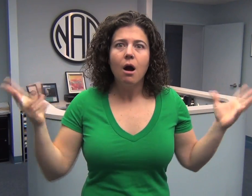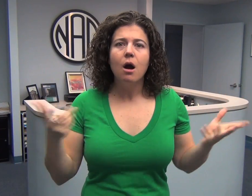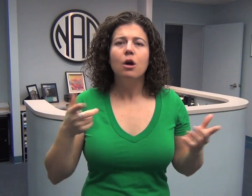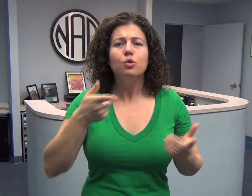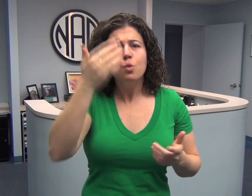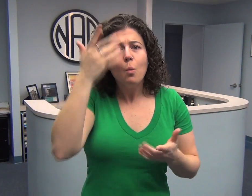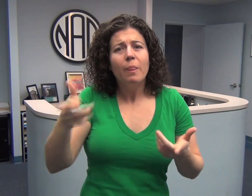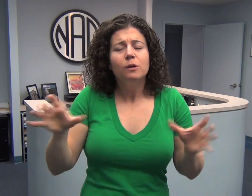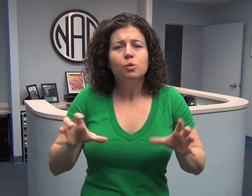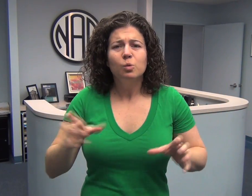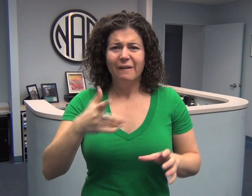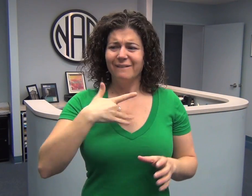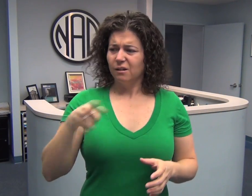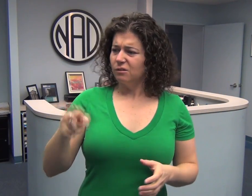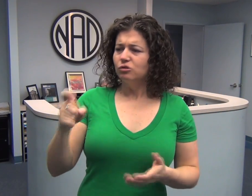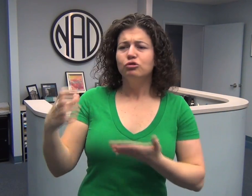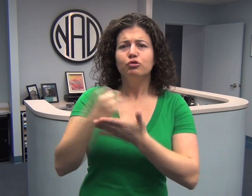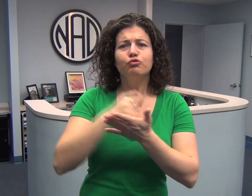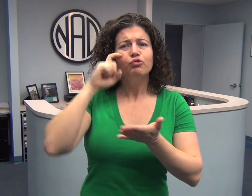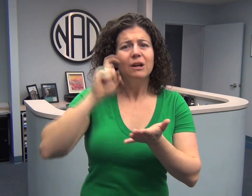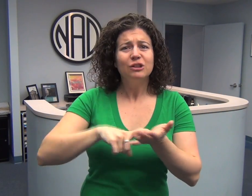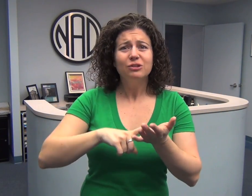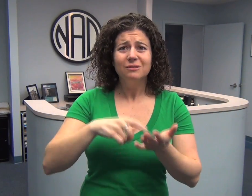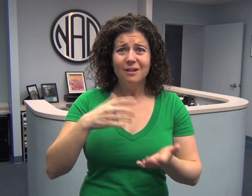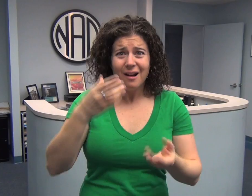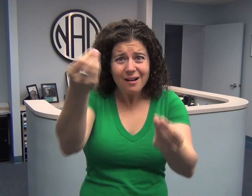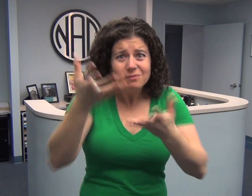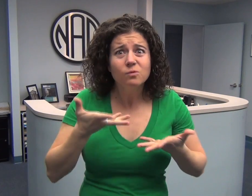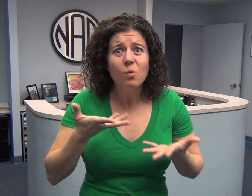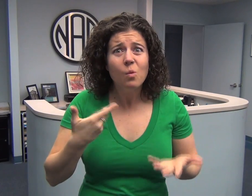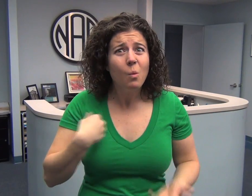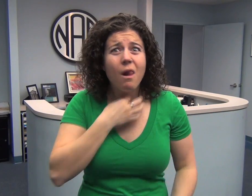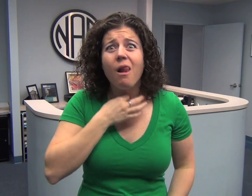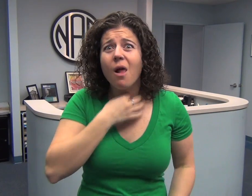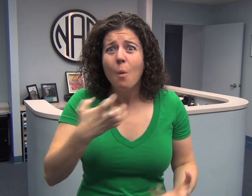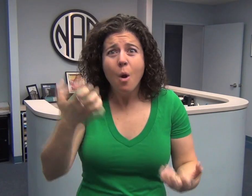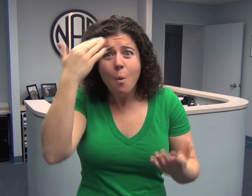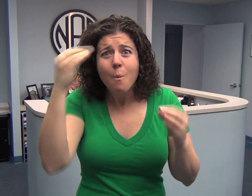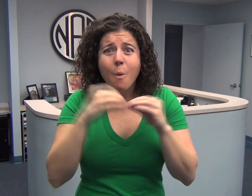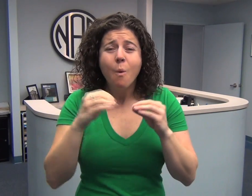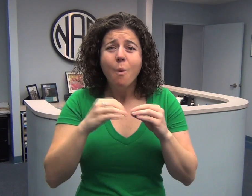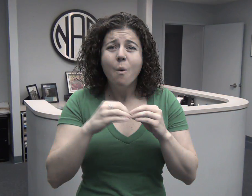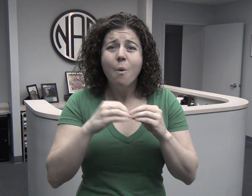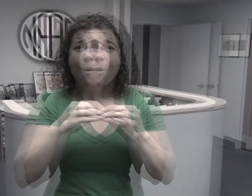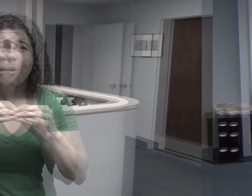and you know what they’re doing. You know who deserves recognition, you can let us know! We’d love to get to know them.